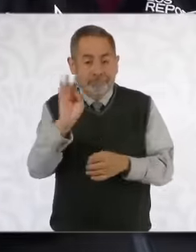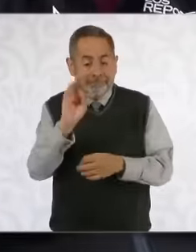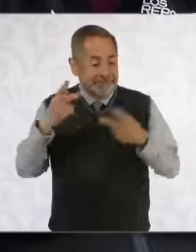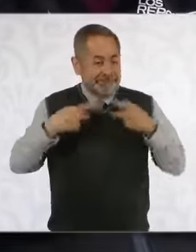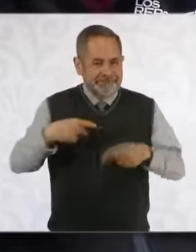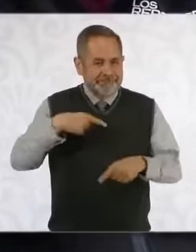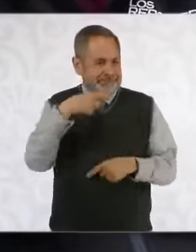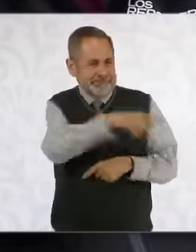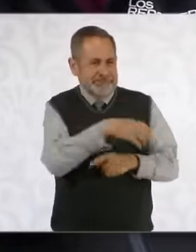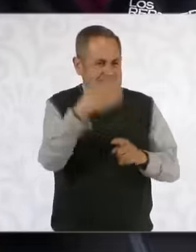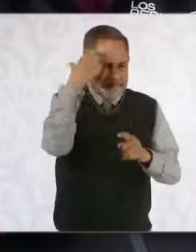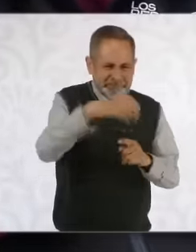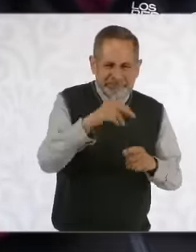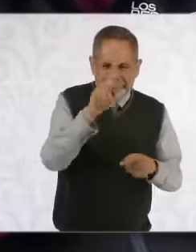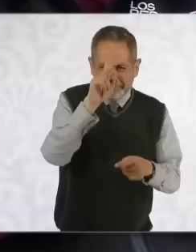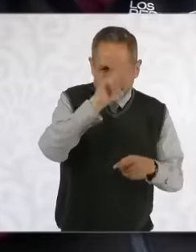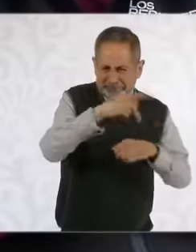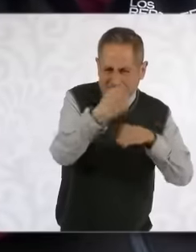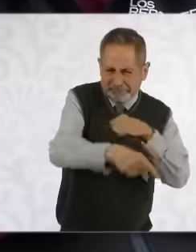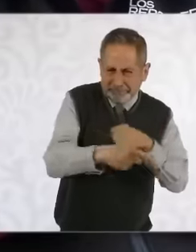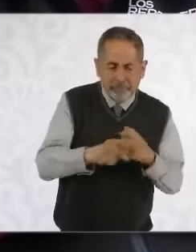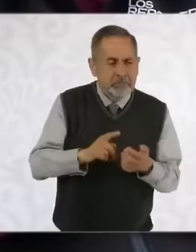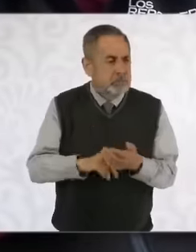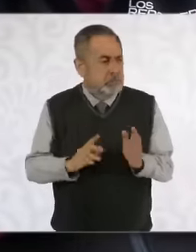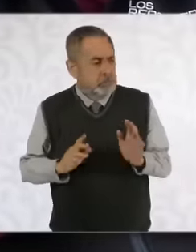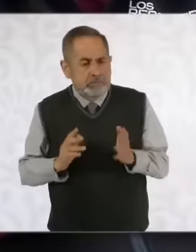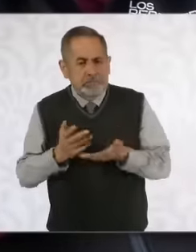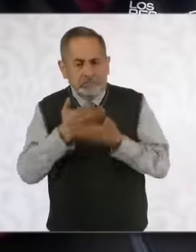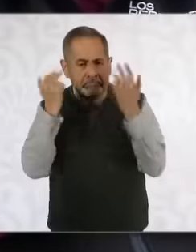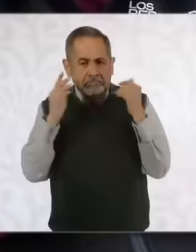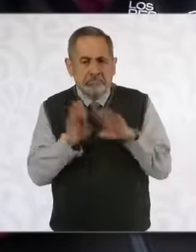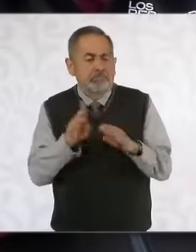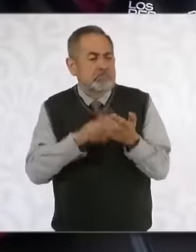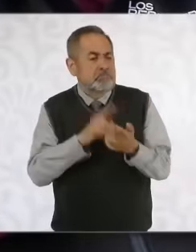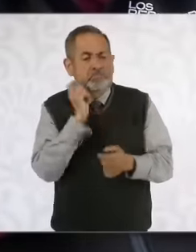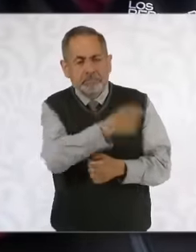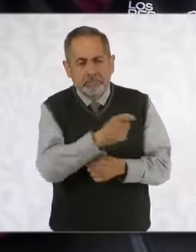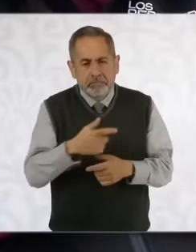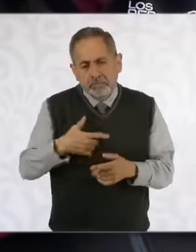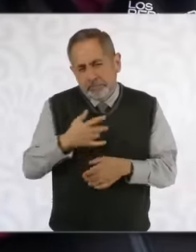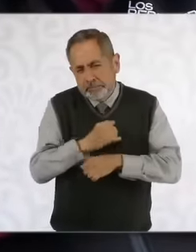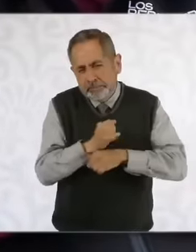dangerous criminal when Well It is not yet known, of course, we would also have to investigate